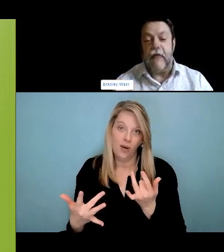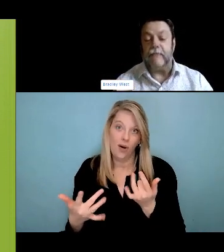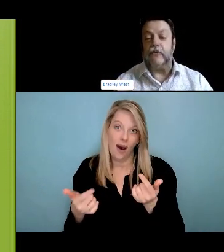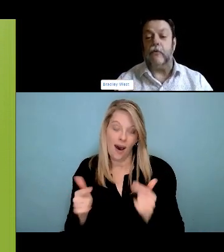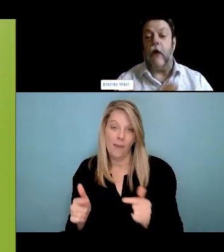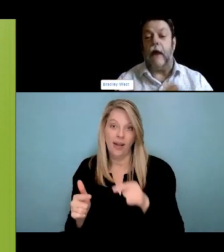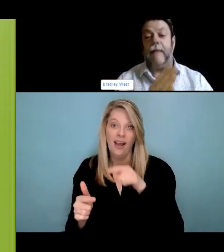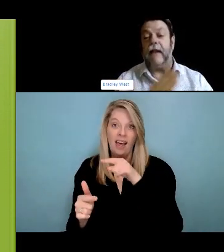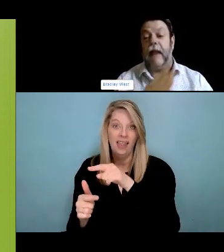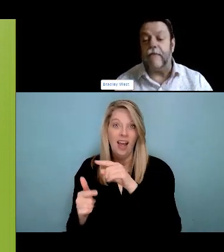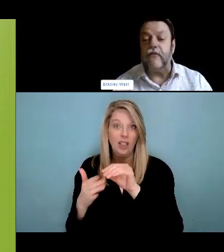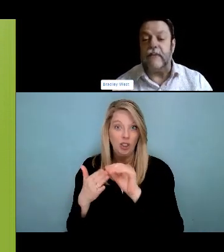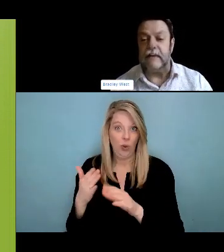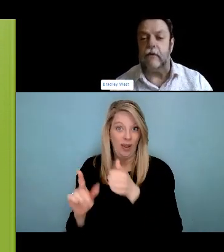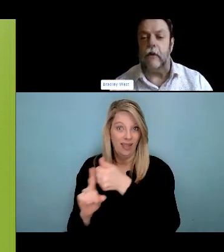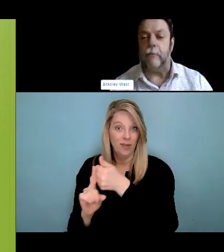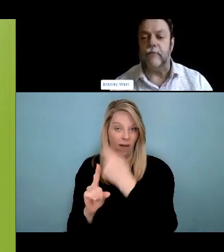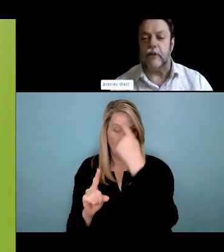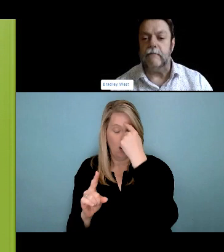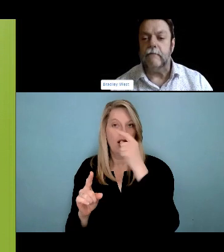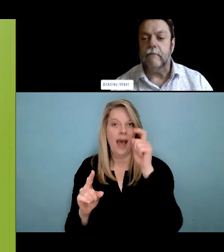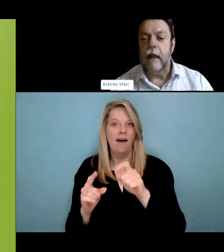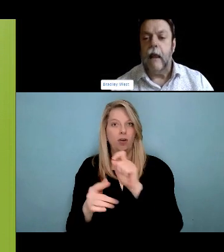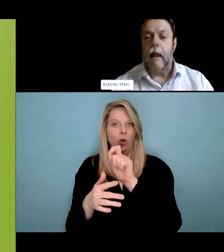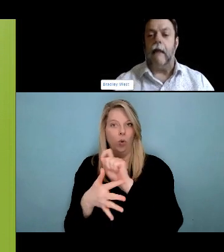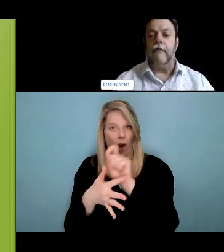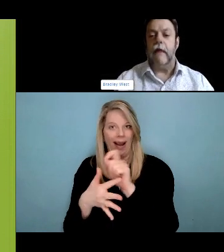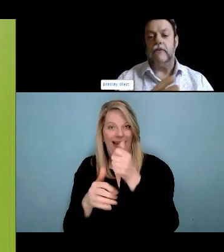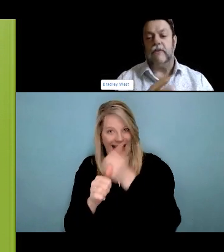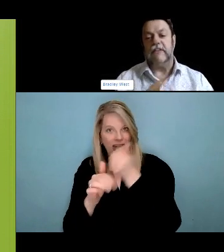interaction site. But I do want to recognize that even when